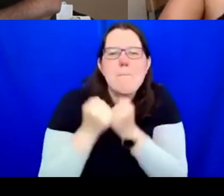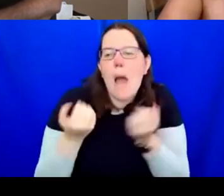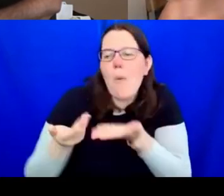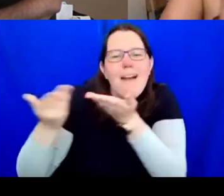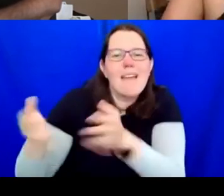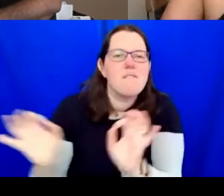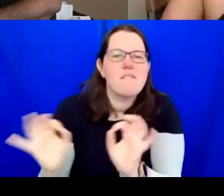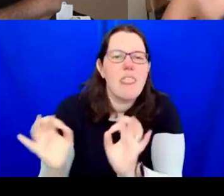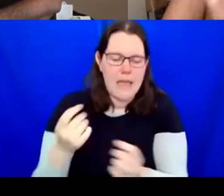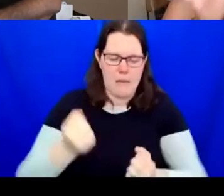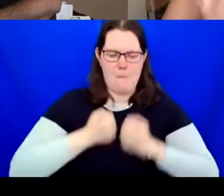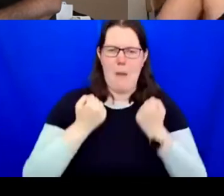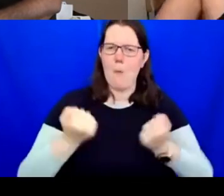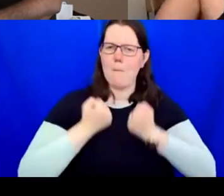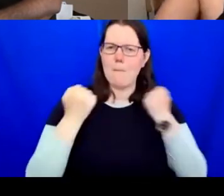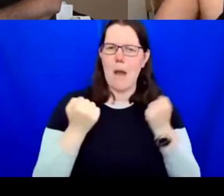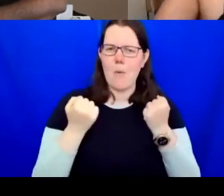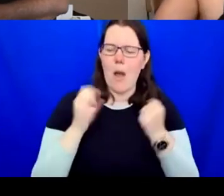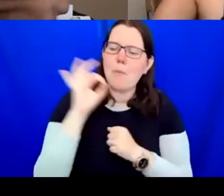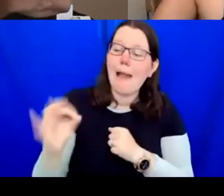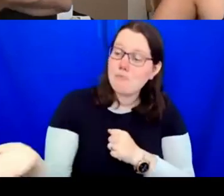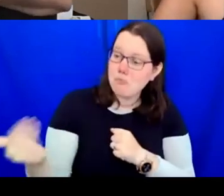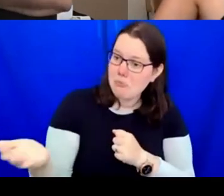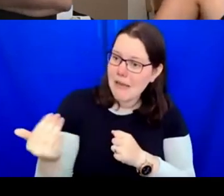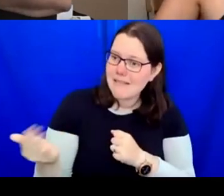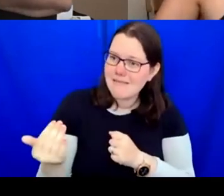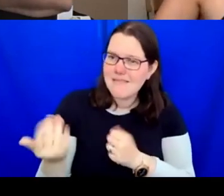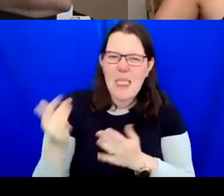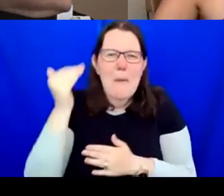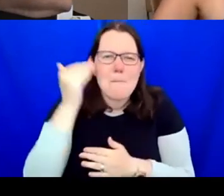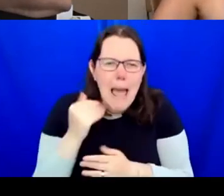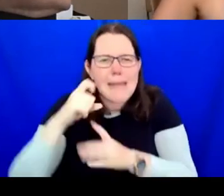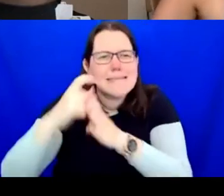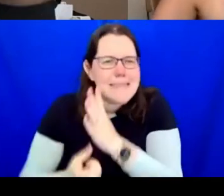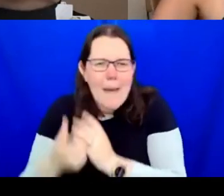and they're middle class, let's face it. If you really want to work in true collaboration,